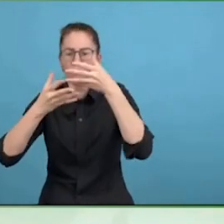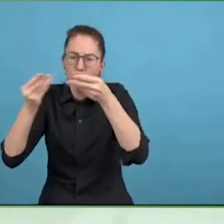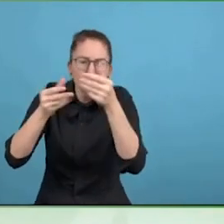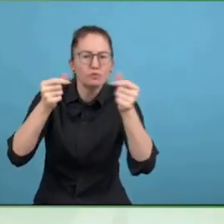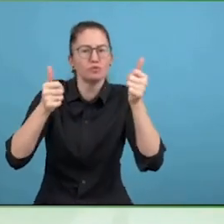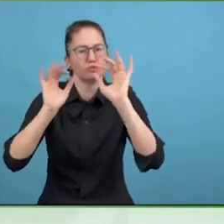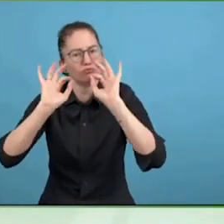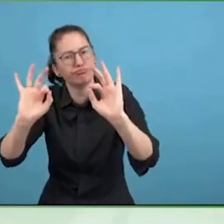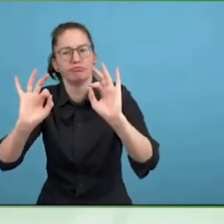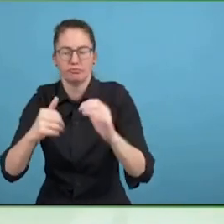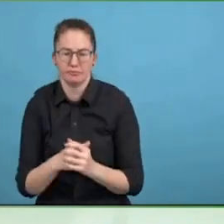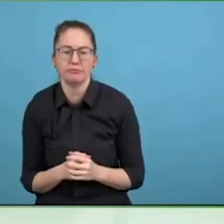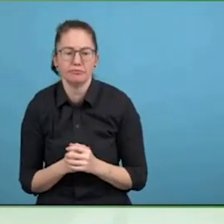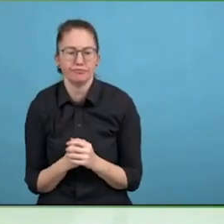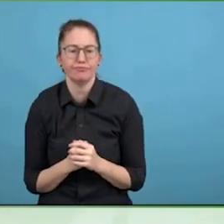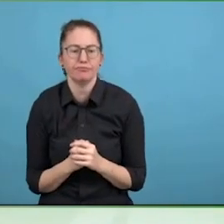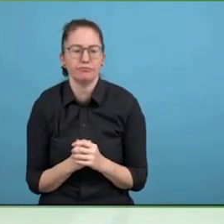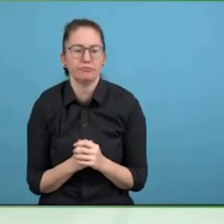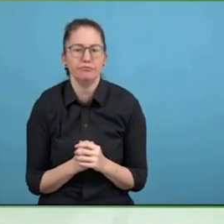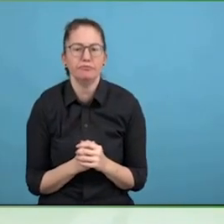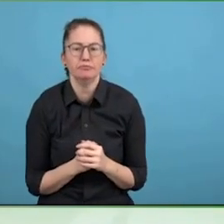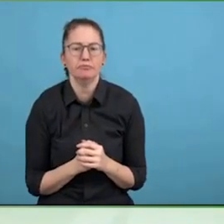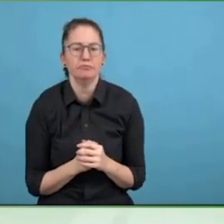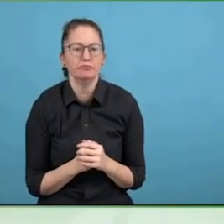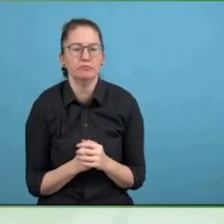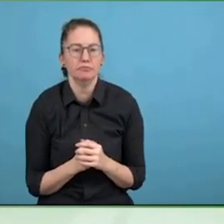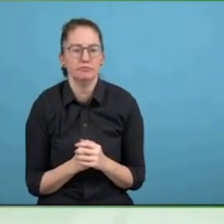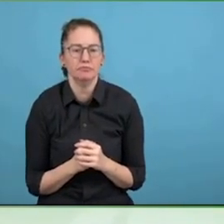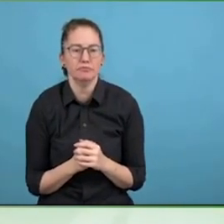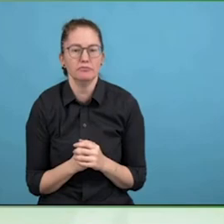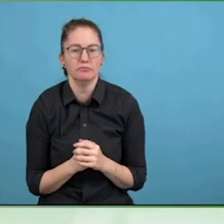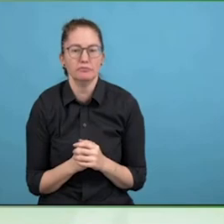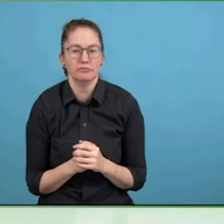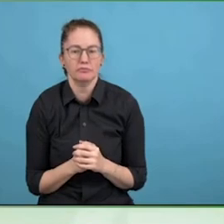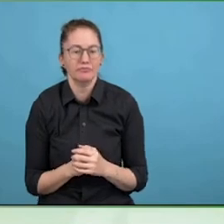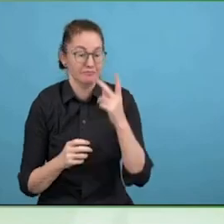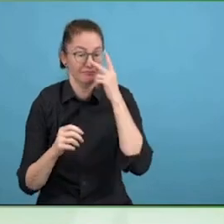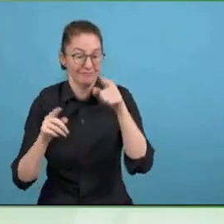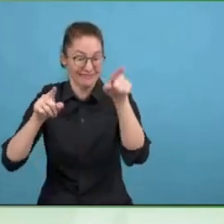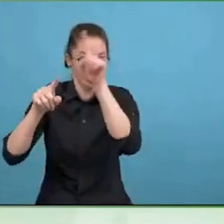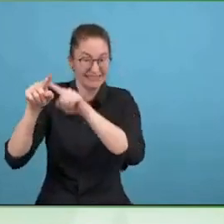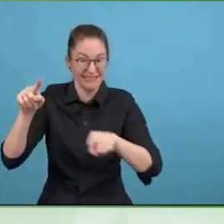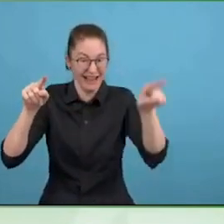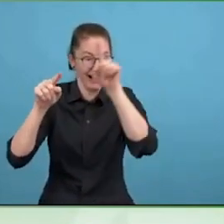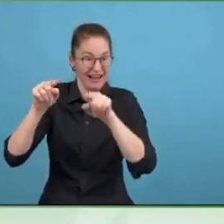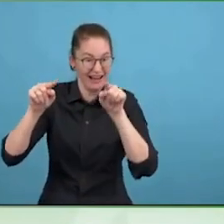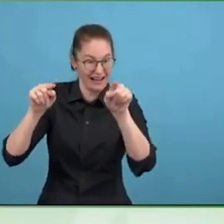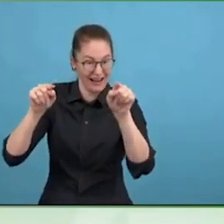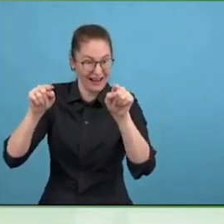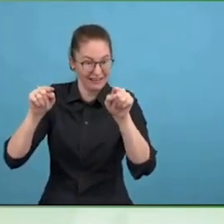It is important for corporations to make a change in the world, and maybe you want to add to that, the last message you gave us was yes,